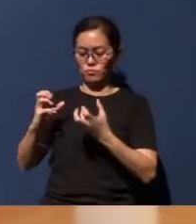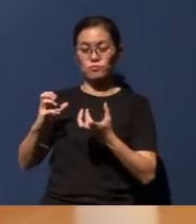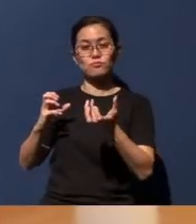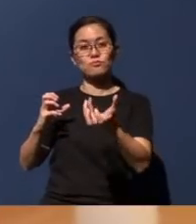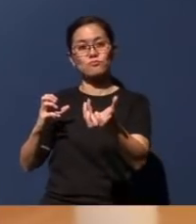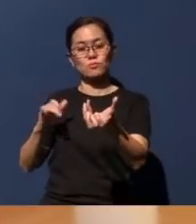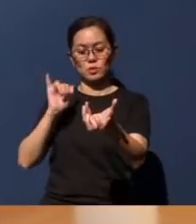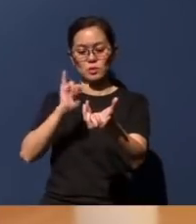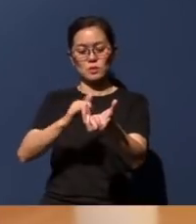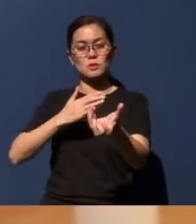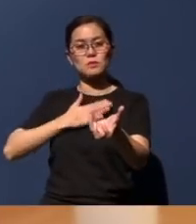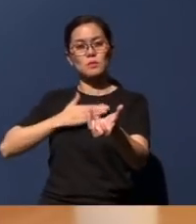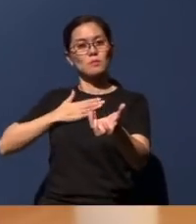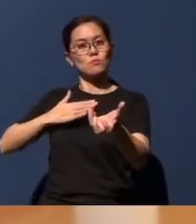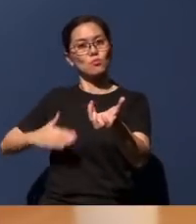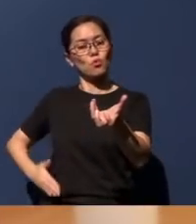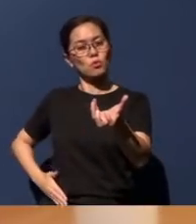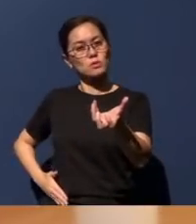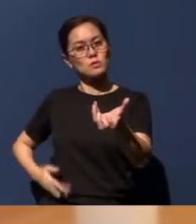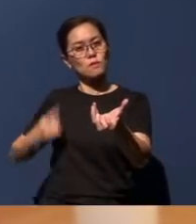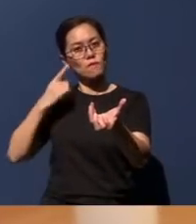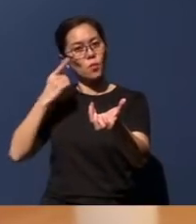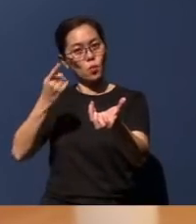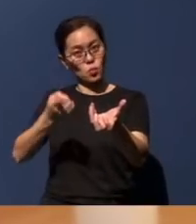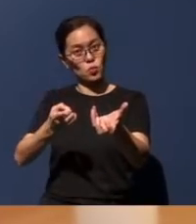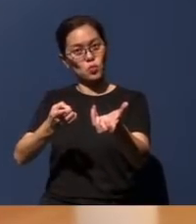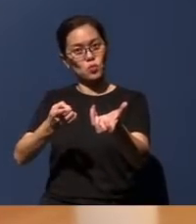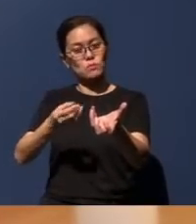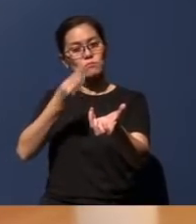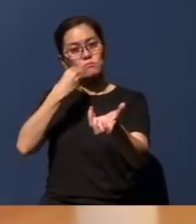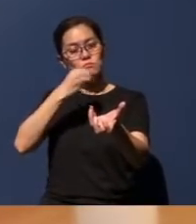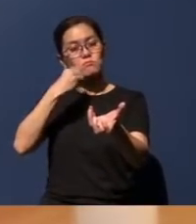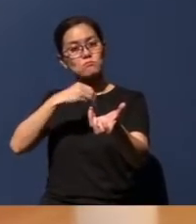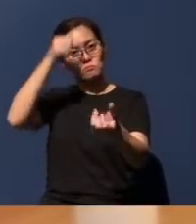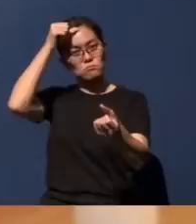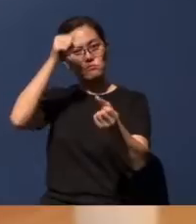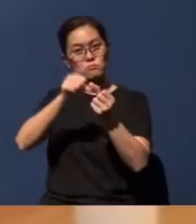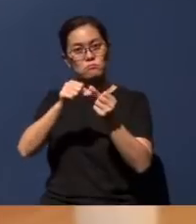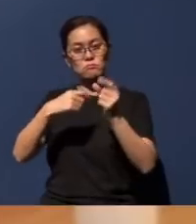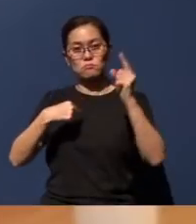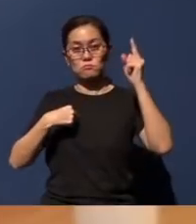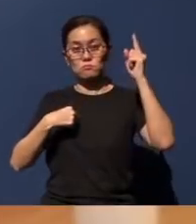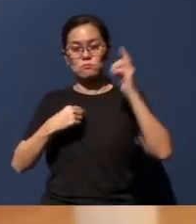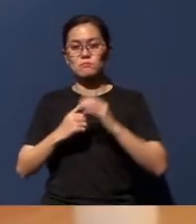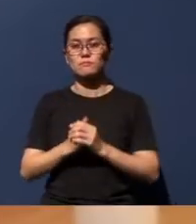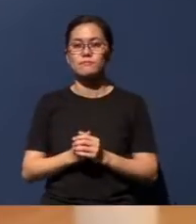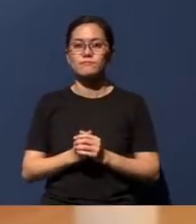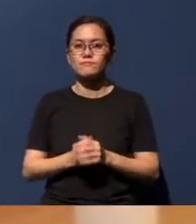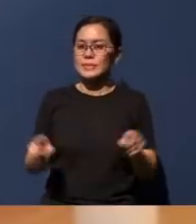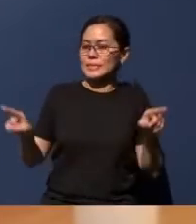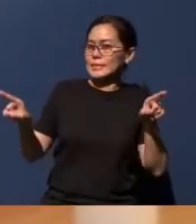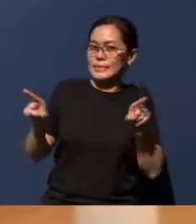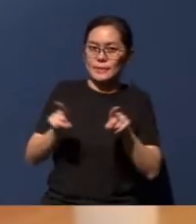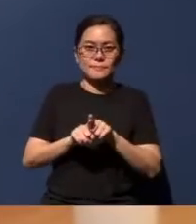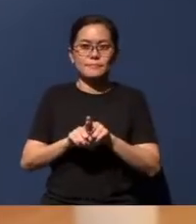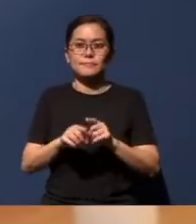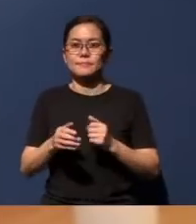'This is My body, which is for you; do this in remembrance of Me.' In the same way, after